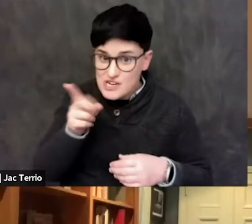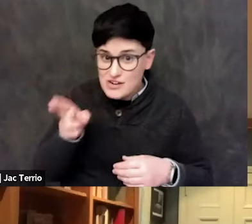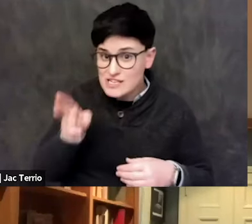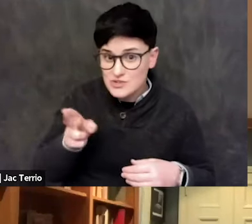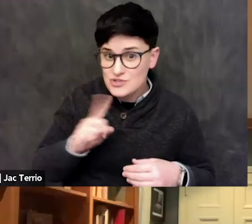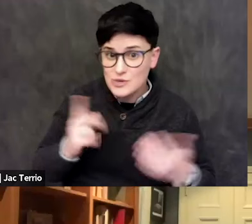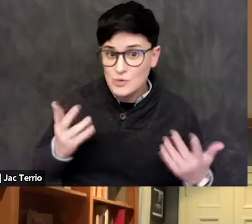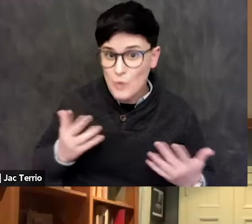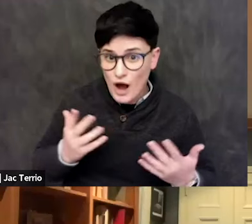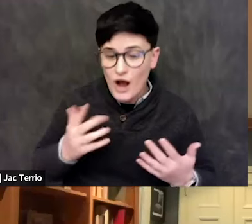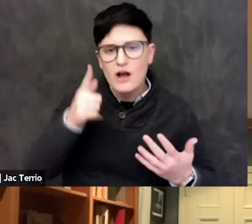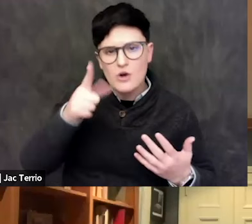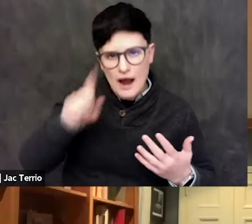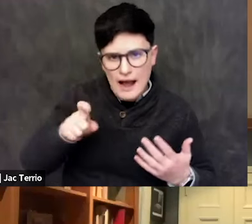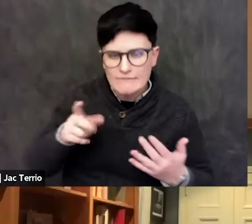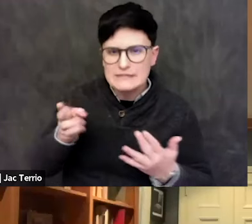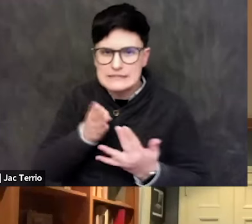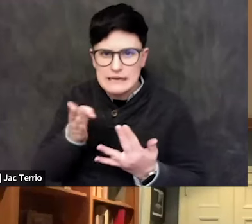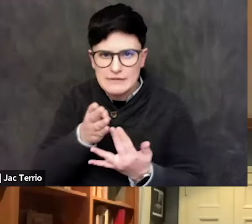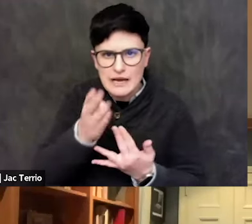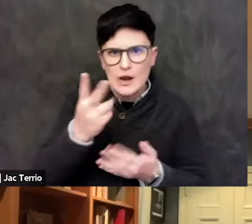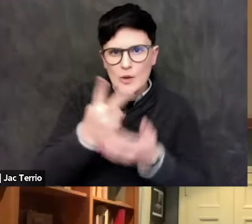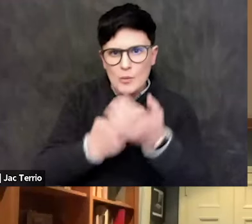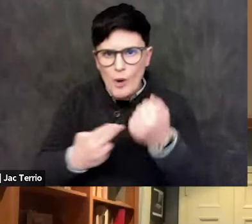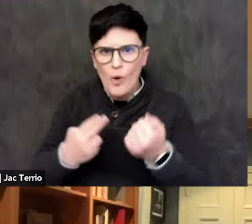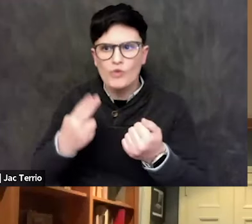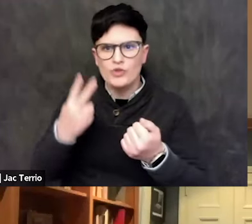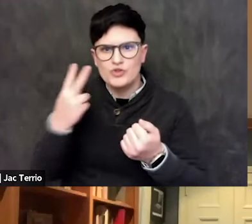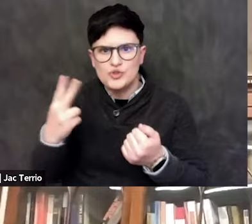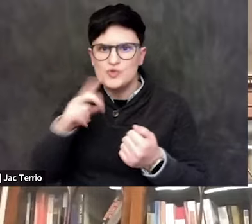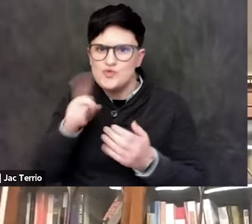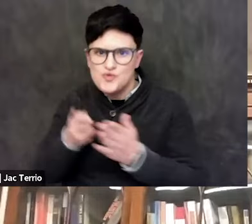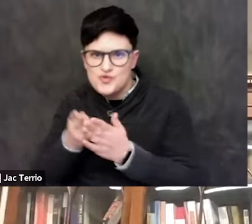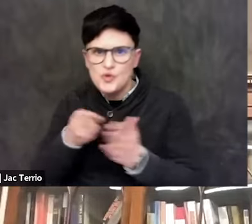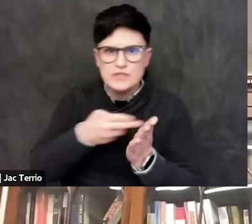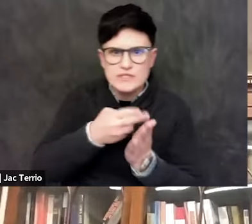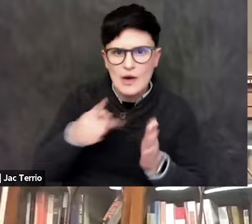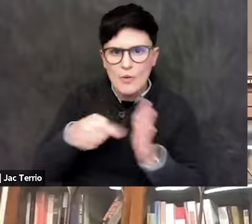both those things simultaneously. The rest is communal advocacy." And the more I think we can underscore